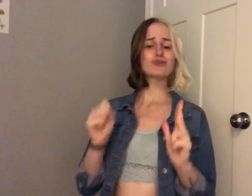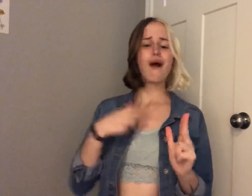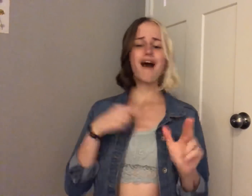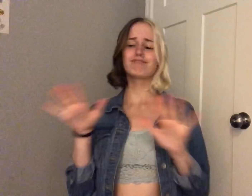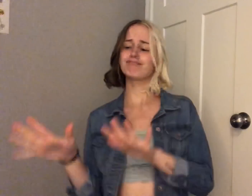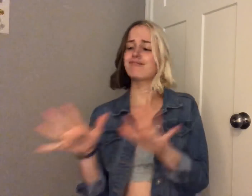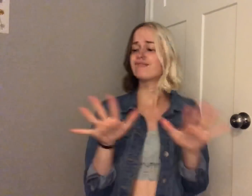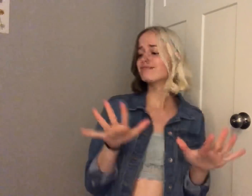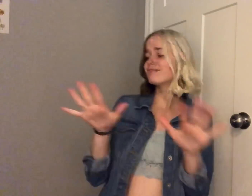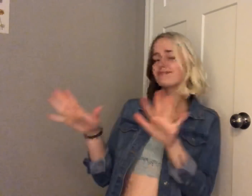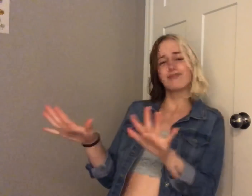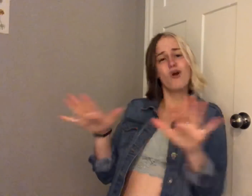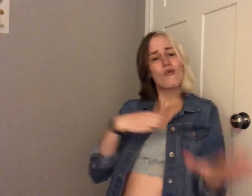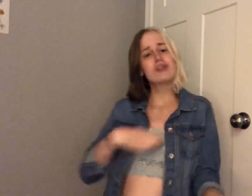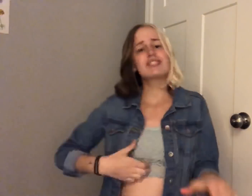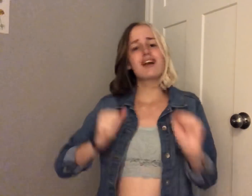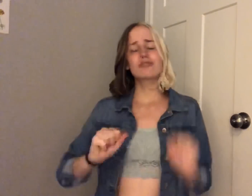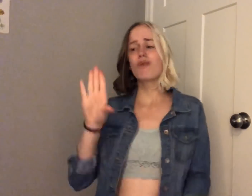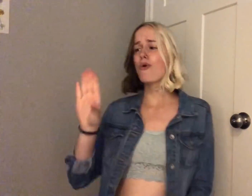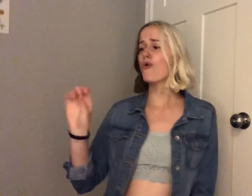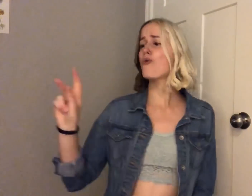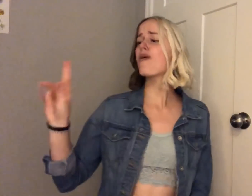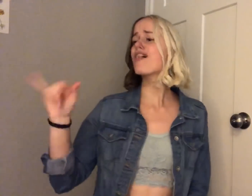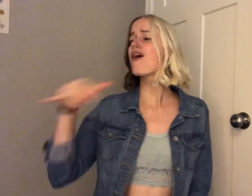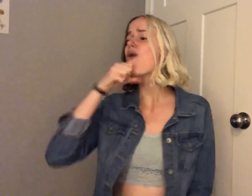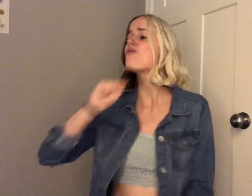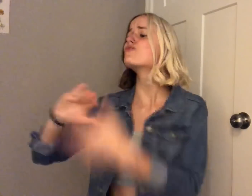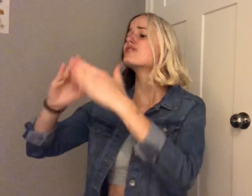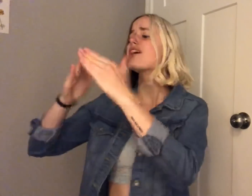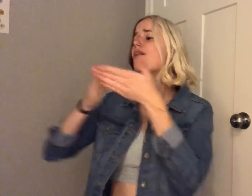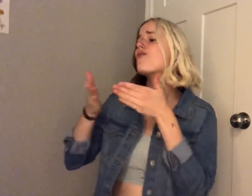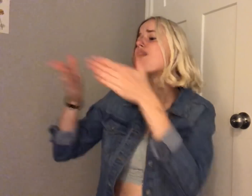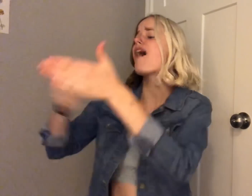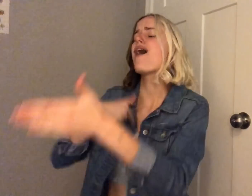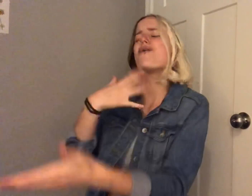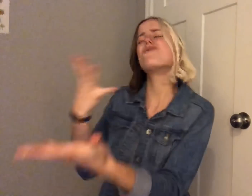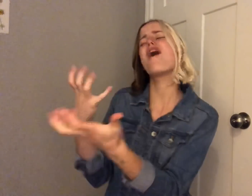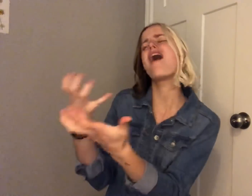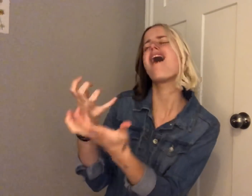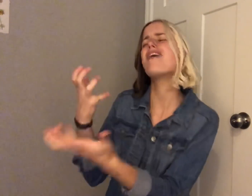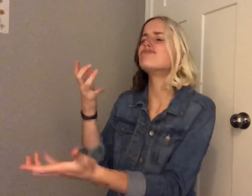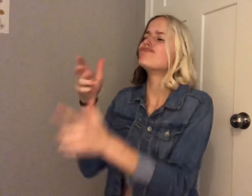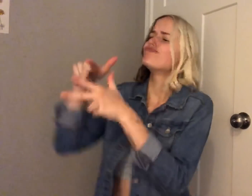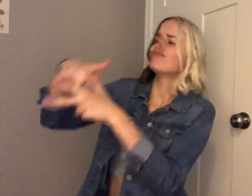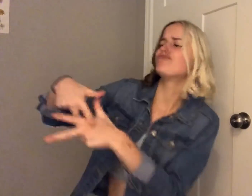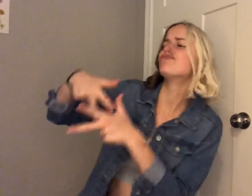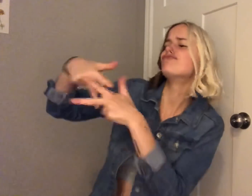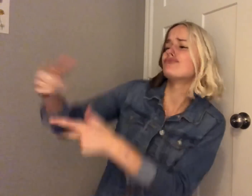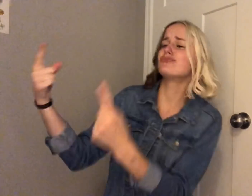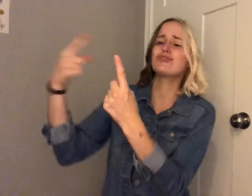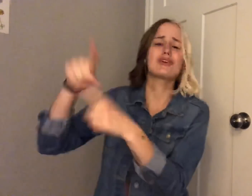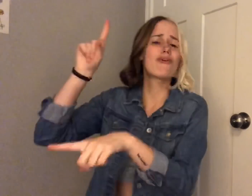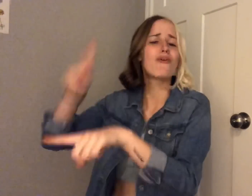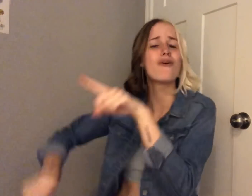Wish I could roll on back to that old town road, I wanna ride til I can't no more